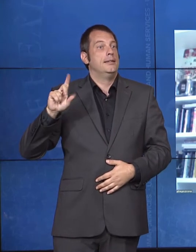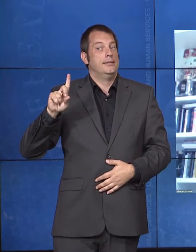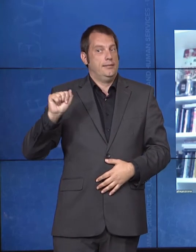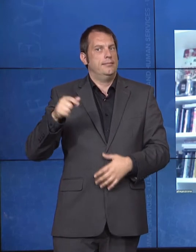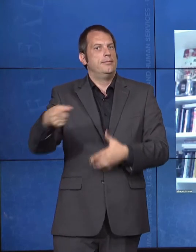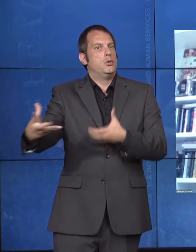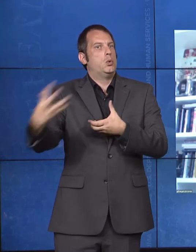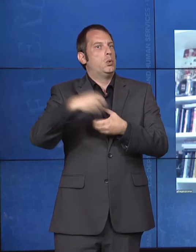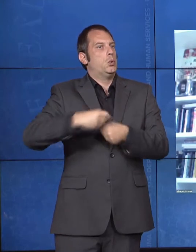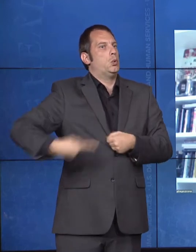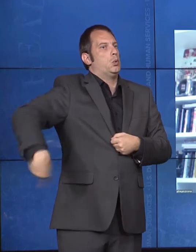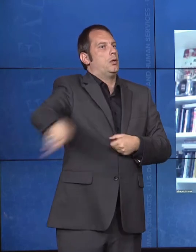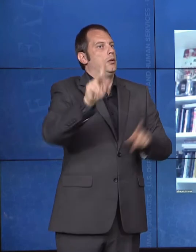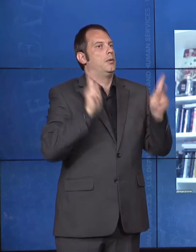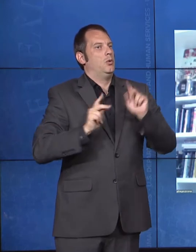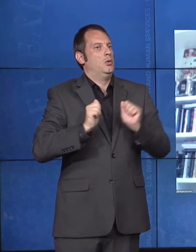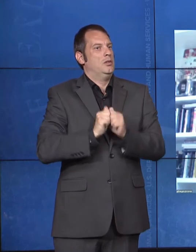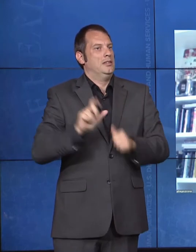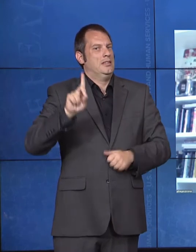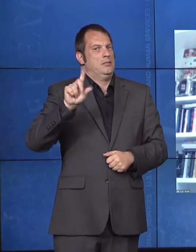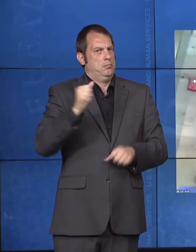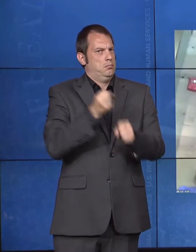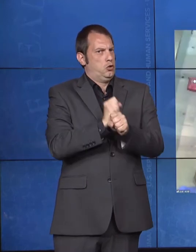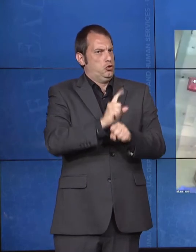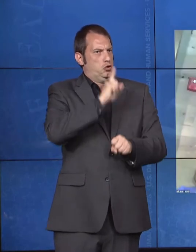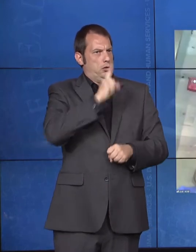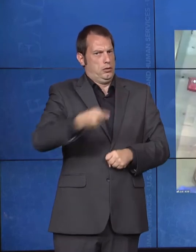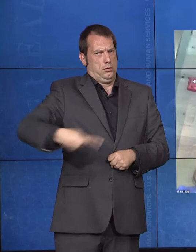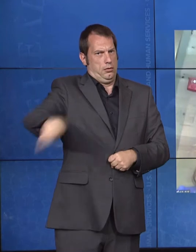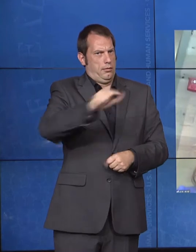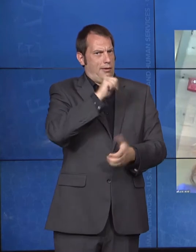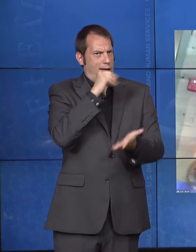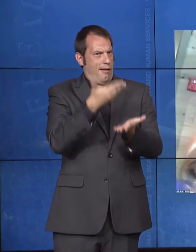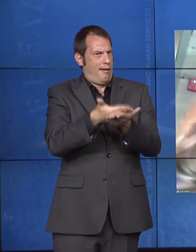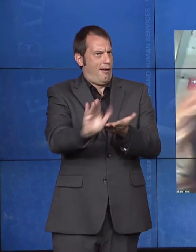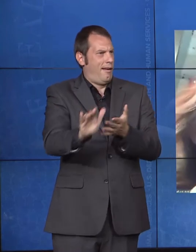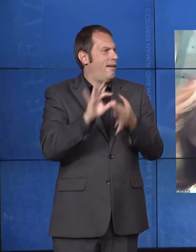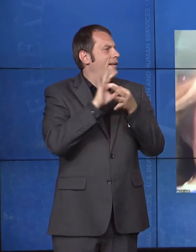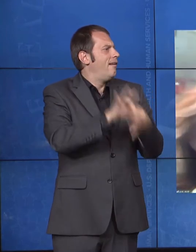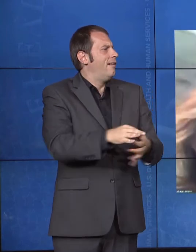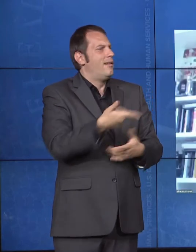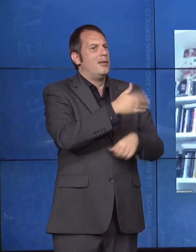from restaurants and hotels, from medical facilities, from services.